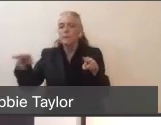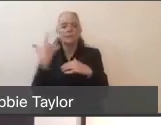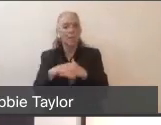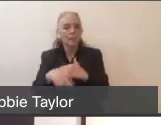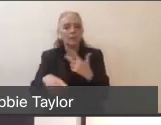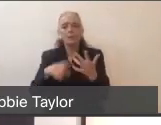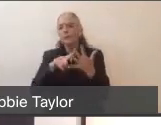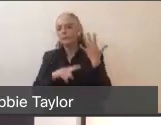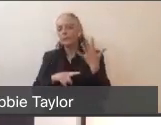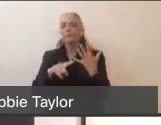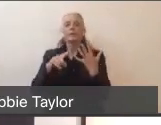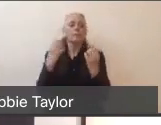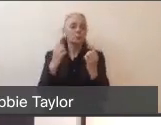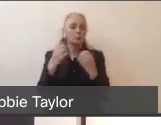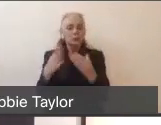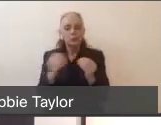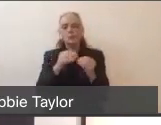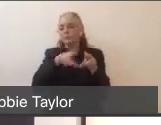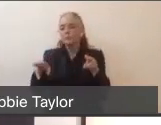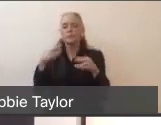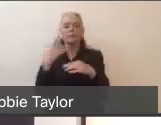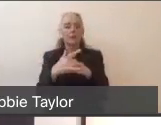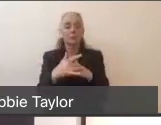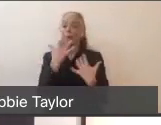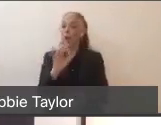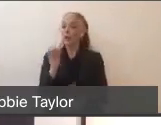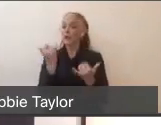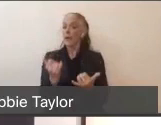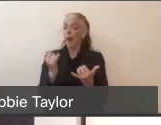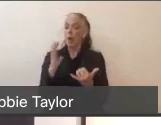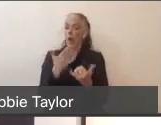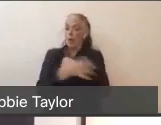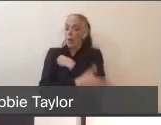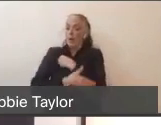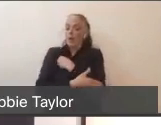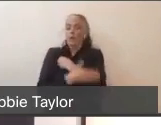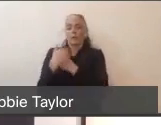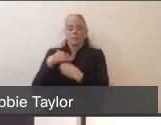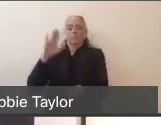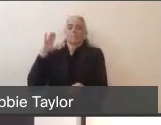So far, we've been really lucky. We are at record lows in terms of EMS transports,